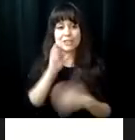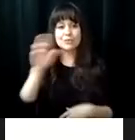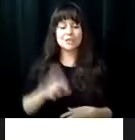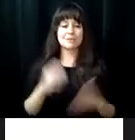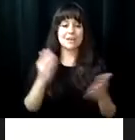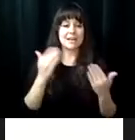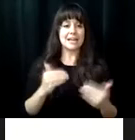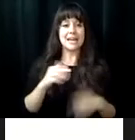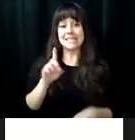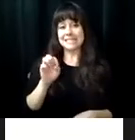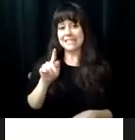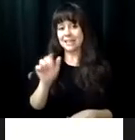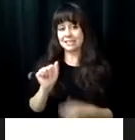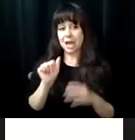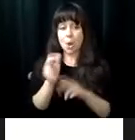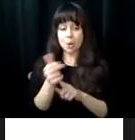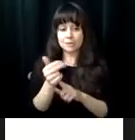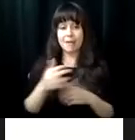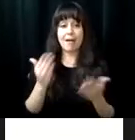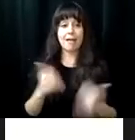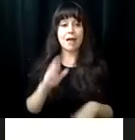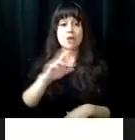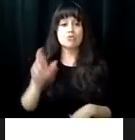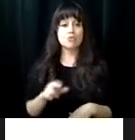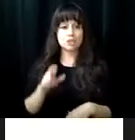. Chick-Fil-a, the rich whond flying squirrels.